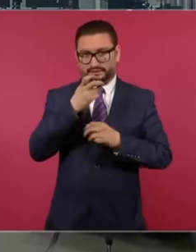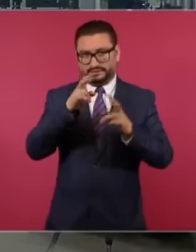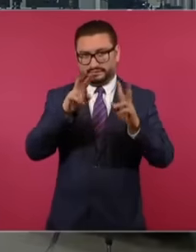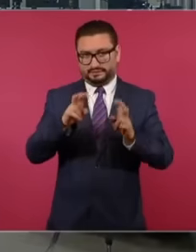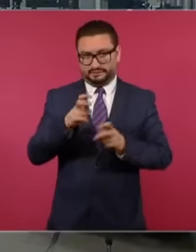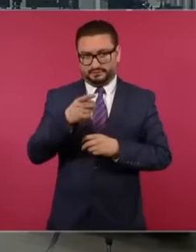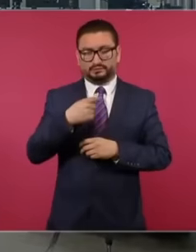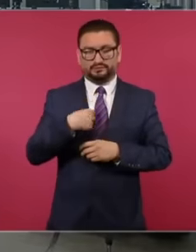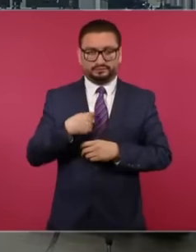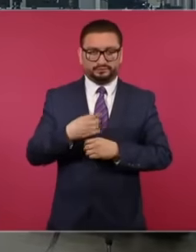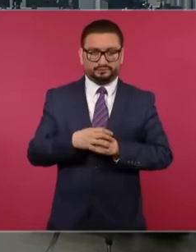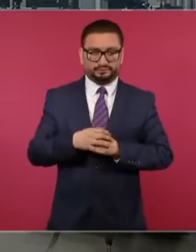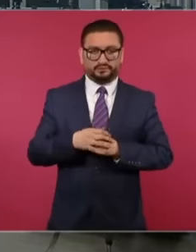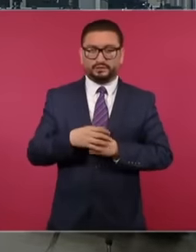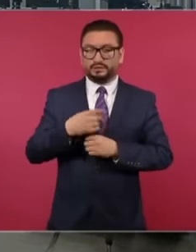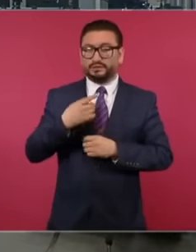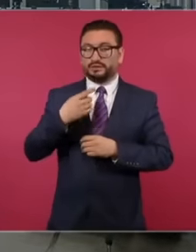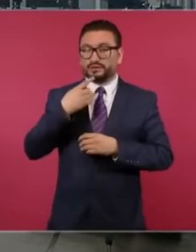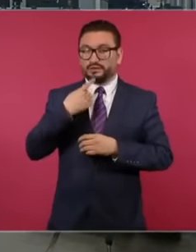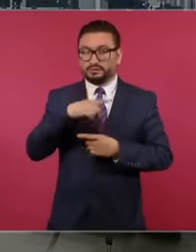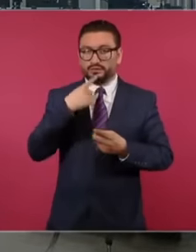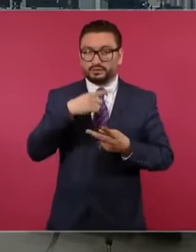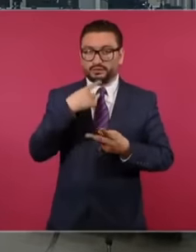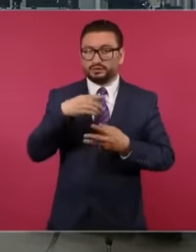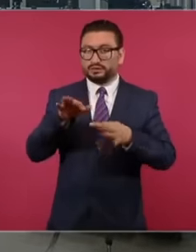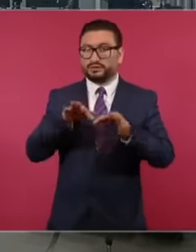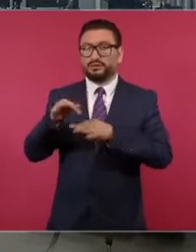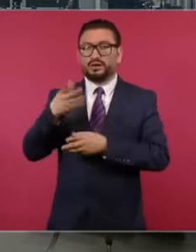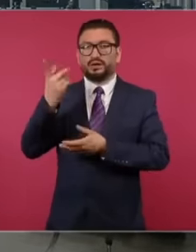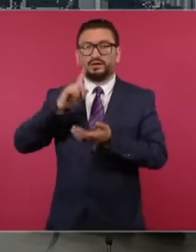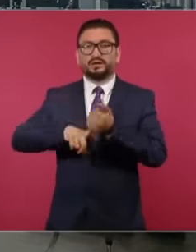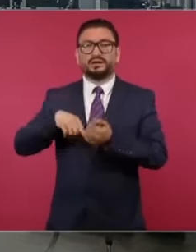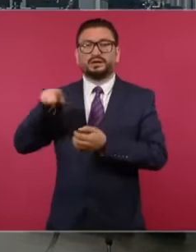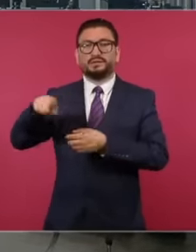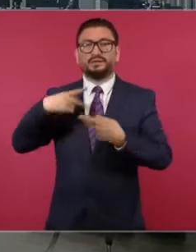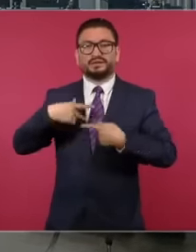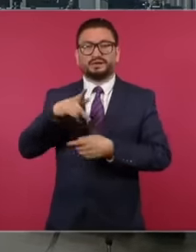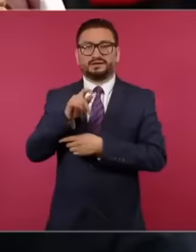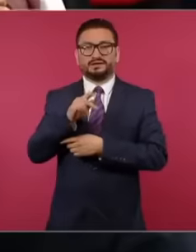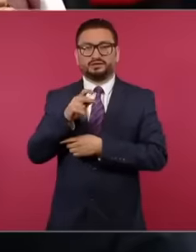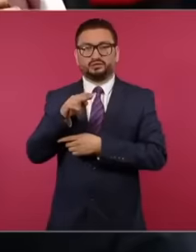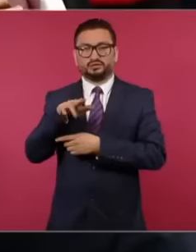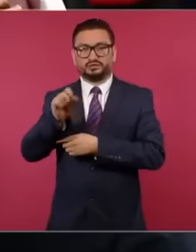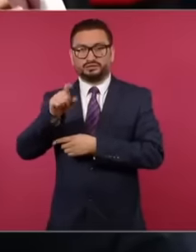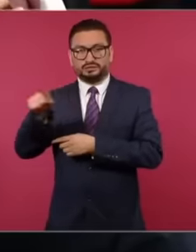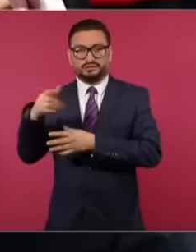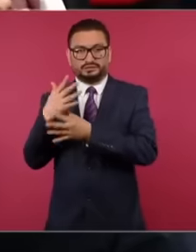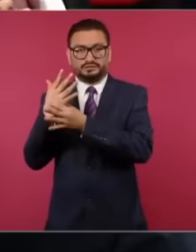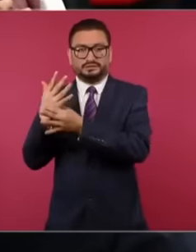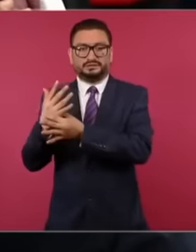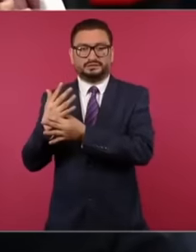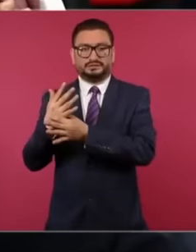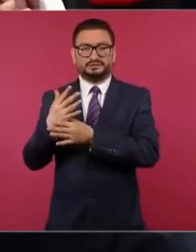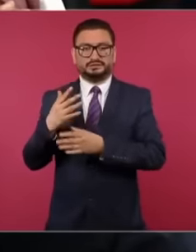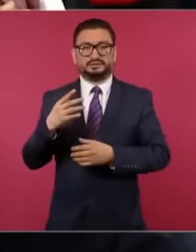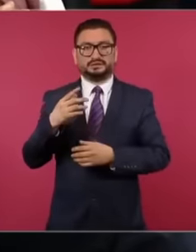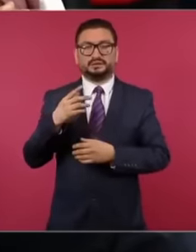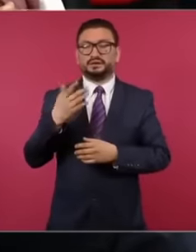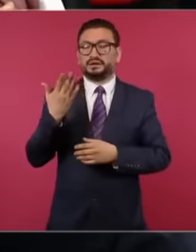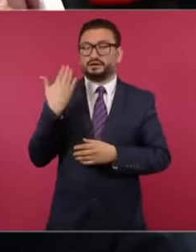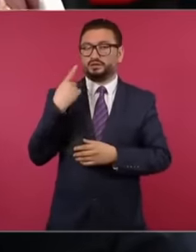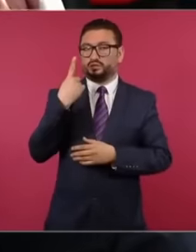came to me from Latino workers who told me that starting last month in